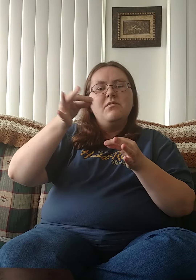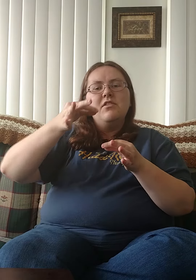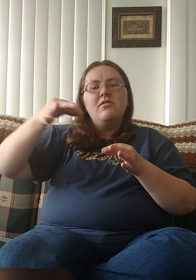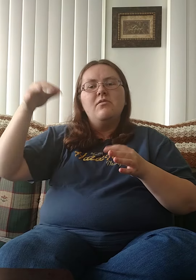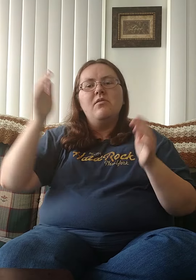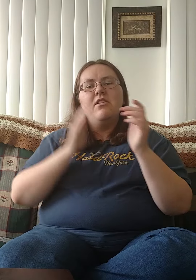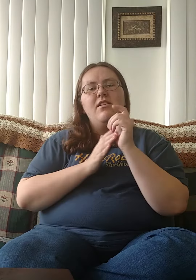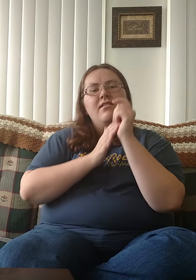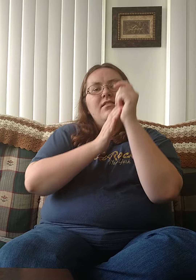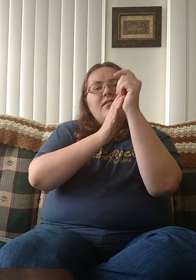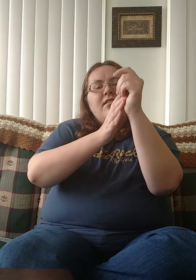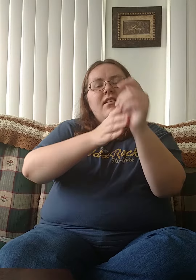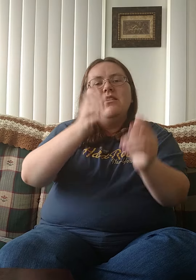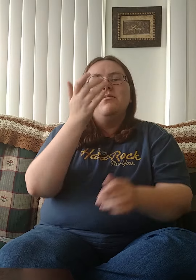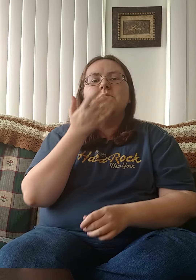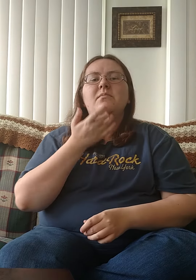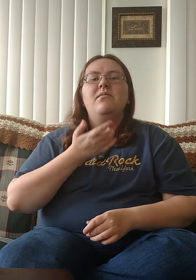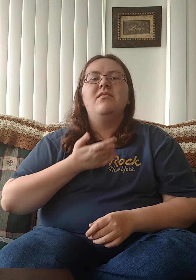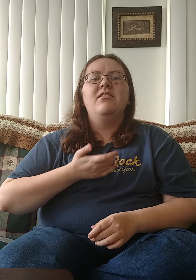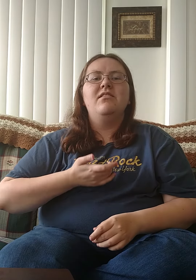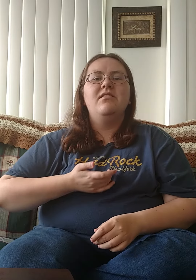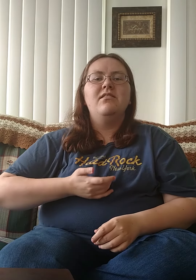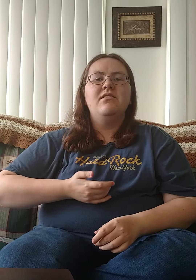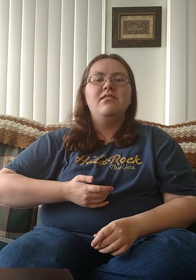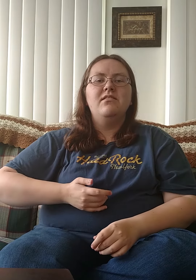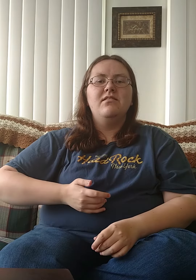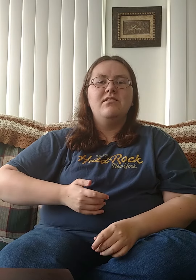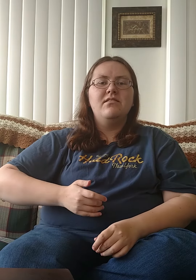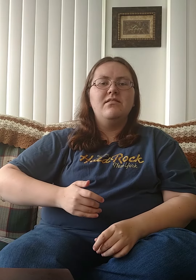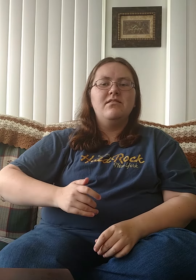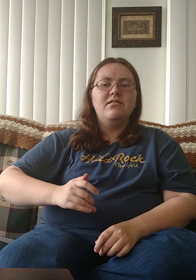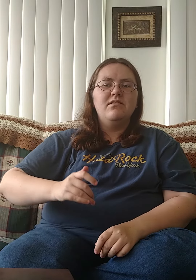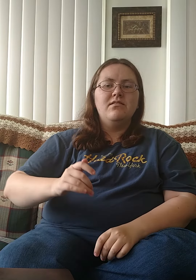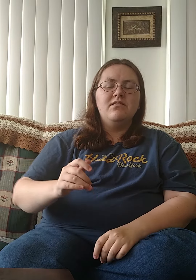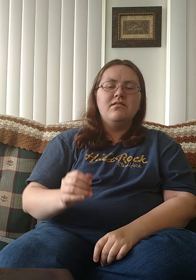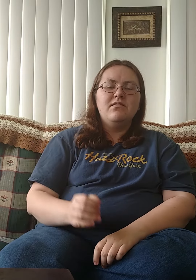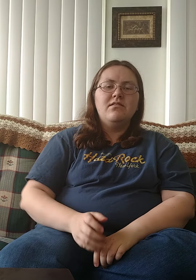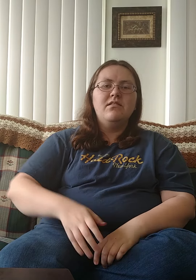Spirit, lead me